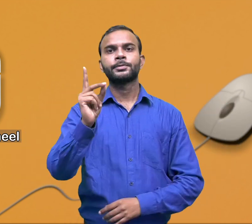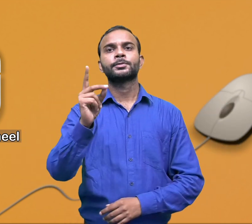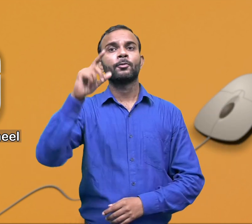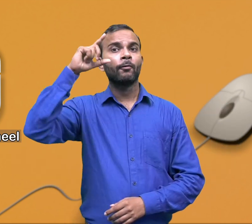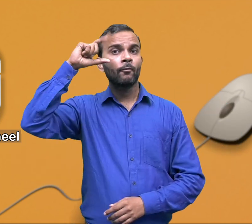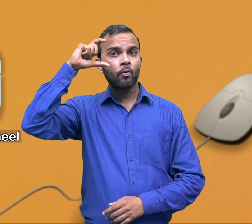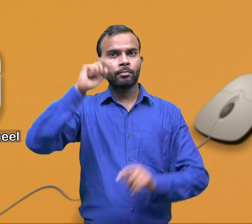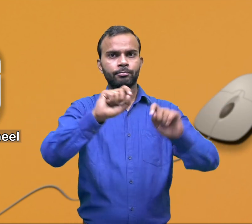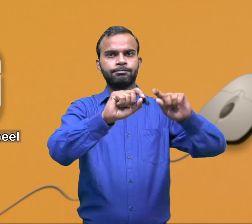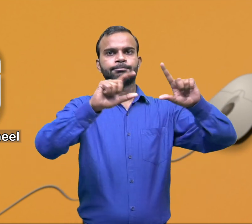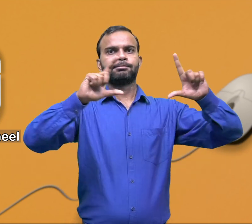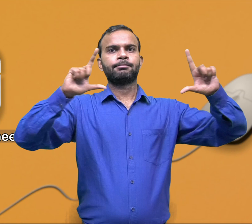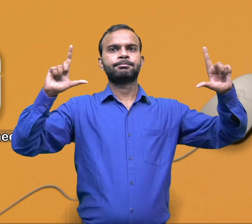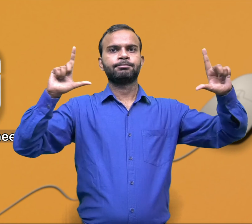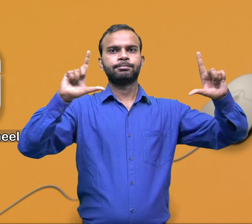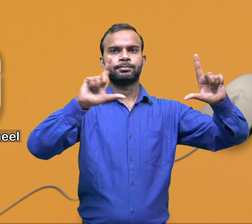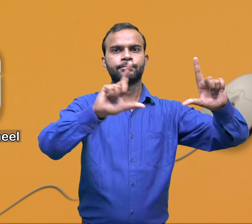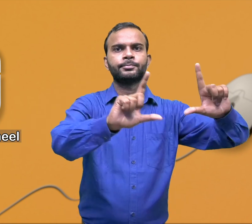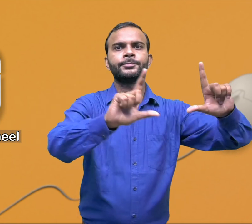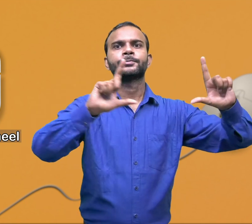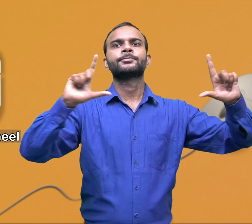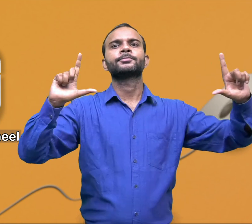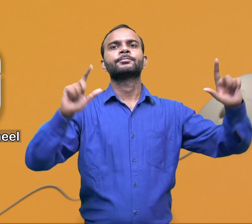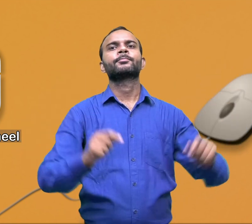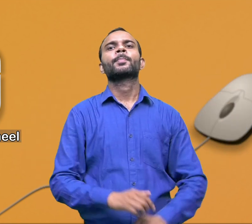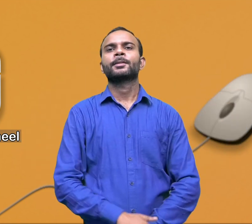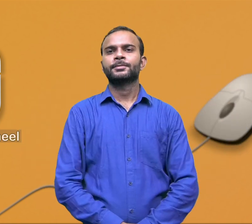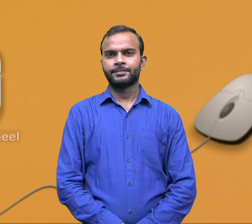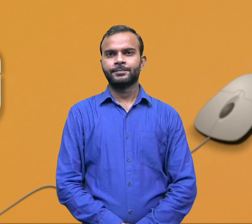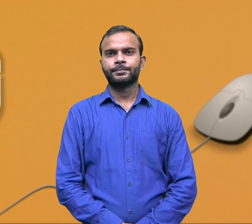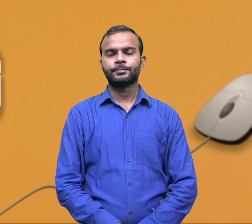or it can also be used to zoom in and out an image.